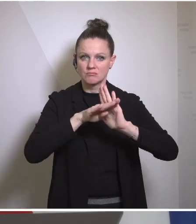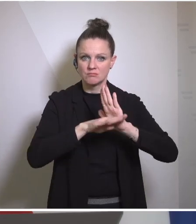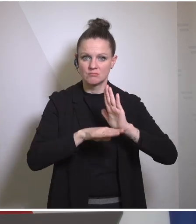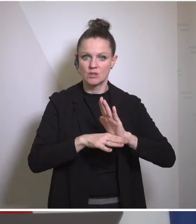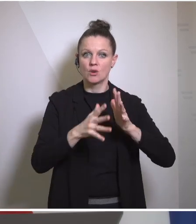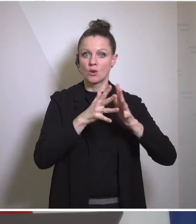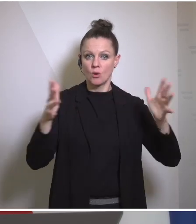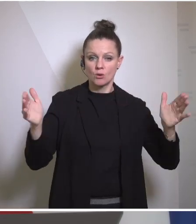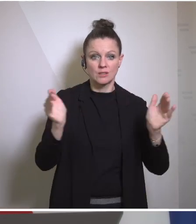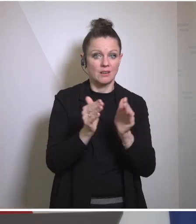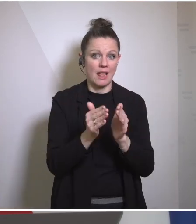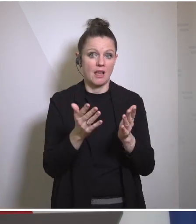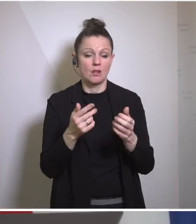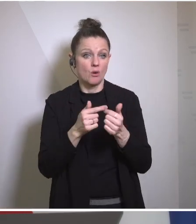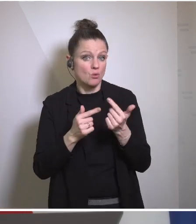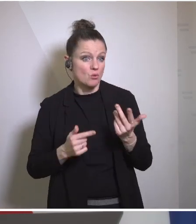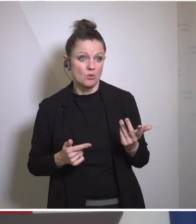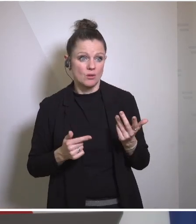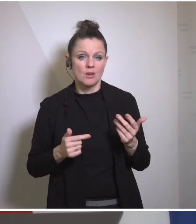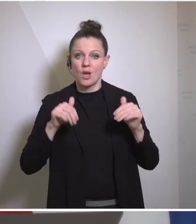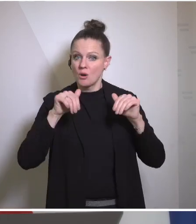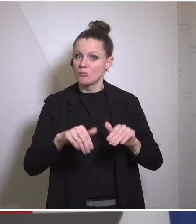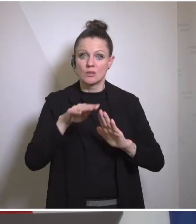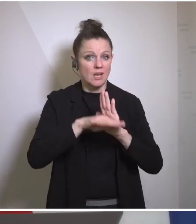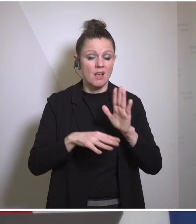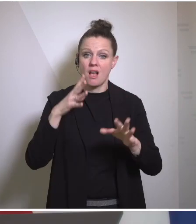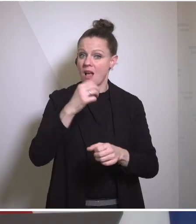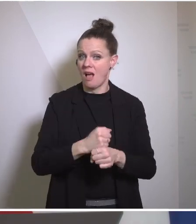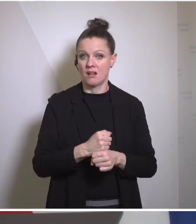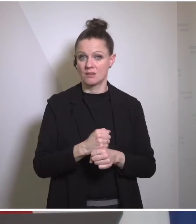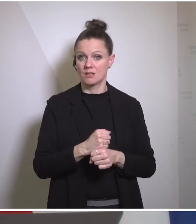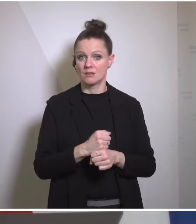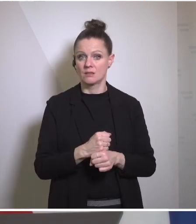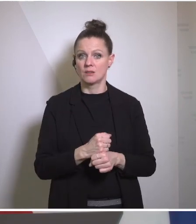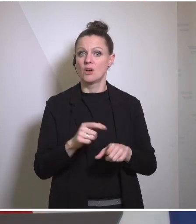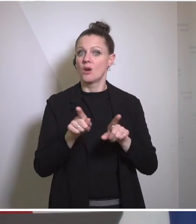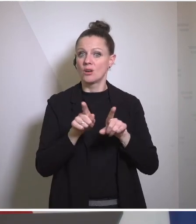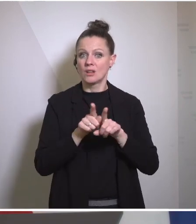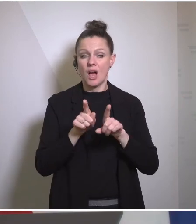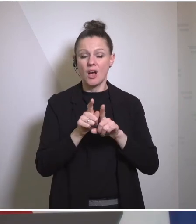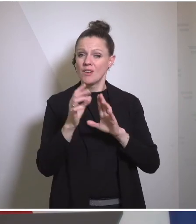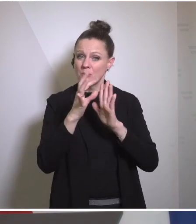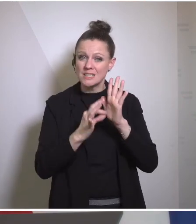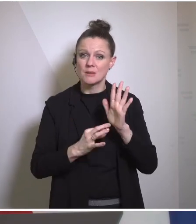they have nukes or not to stick to the rules to the principle of pakas on Sand so on these issues